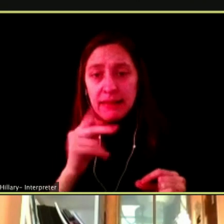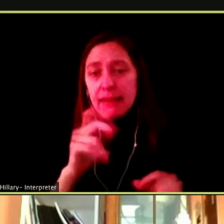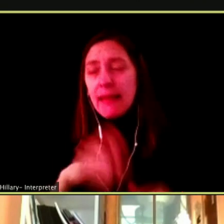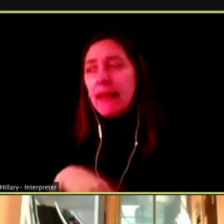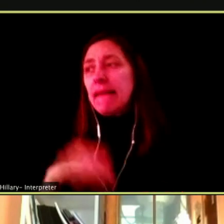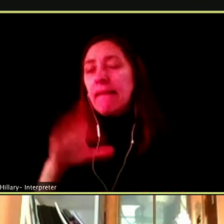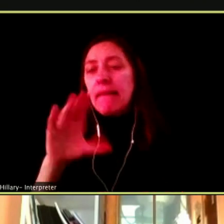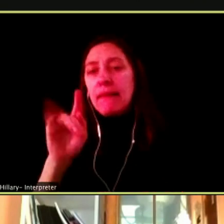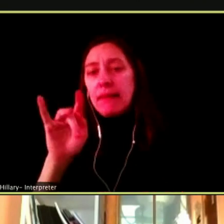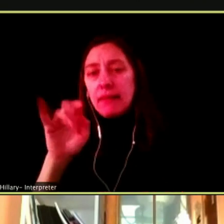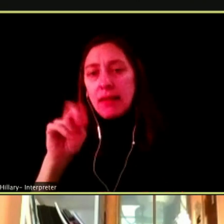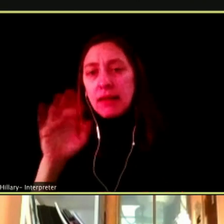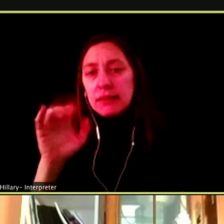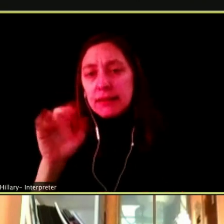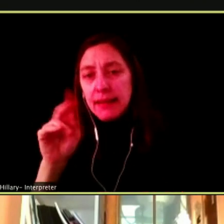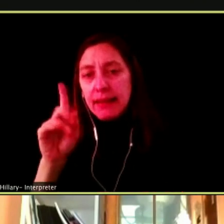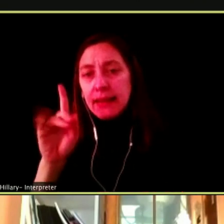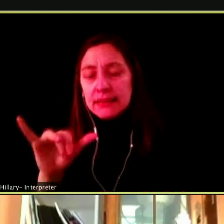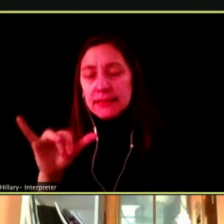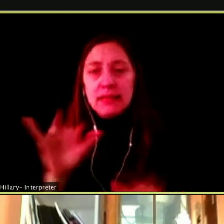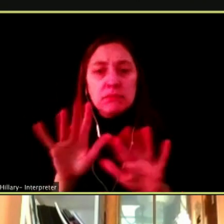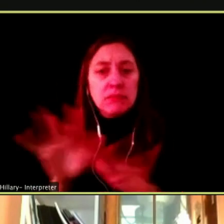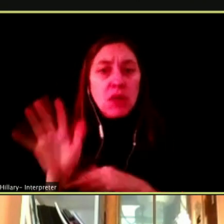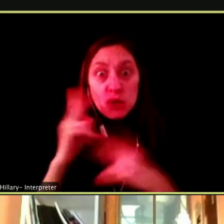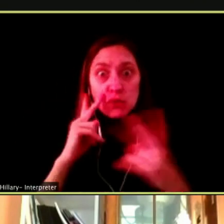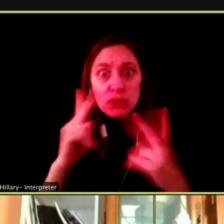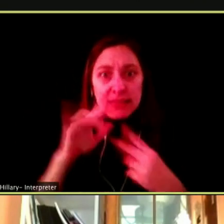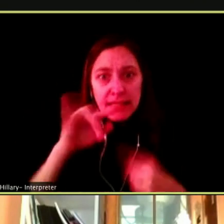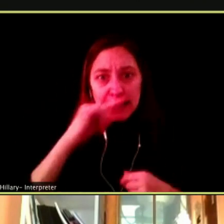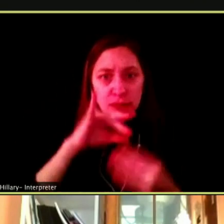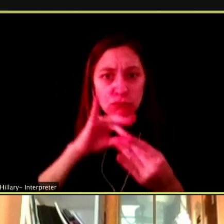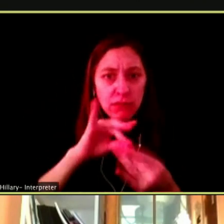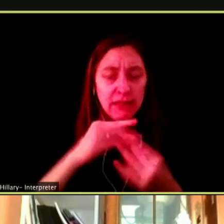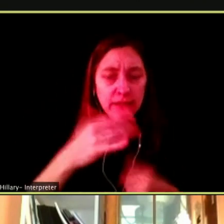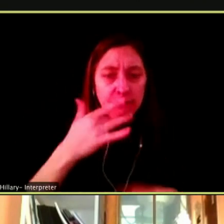LOCATED RELATED FLAVORS YOU SEE IN THEIR ADS. PARTNERING.